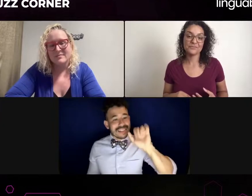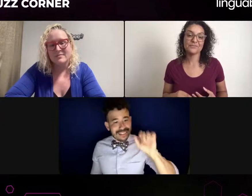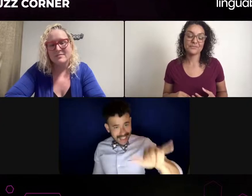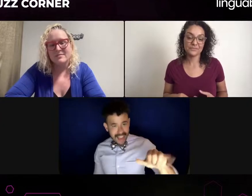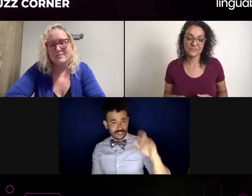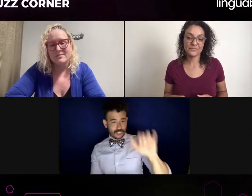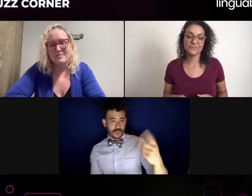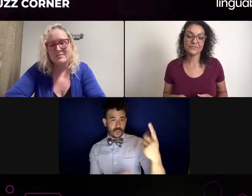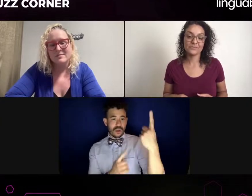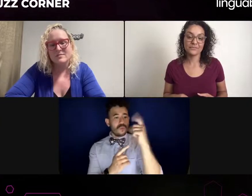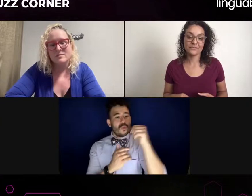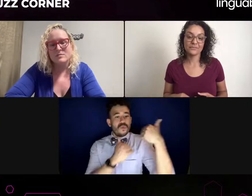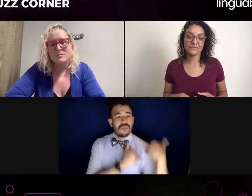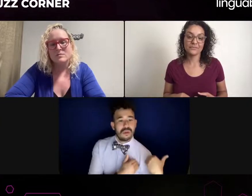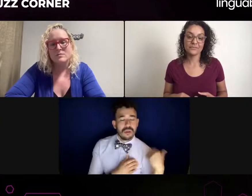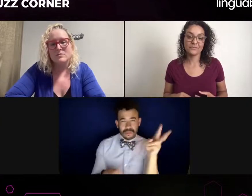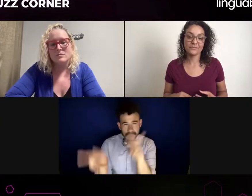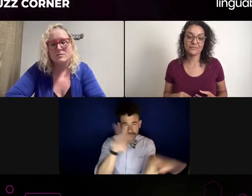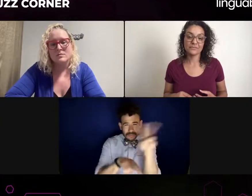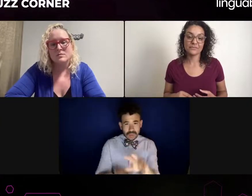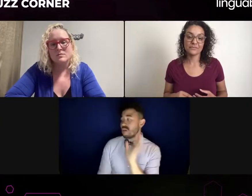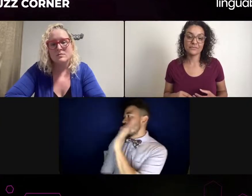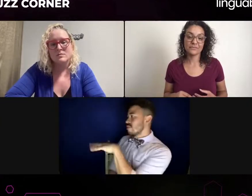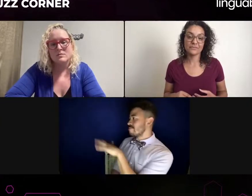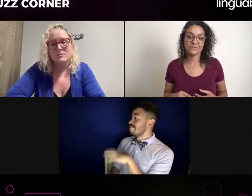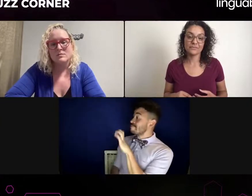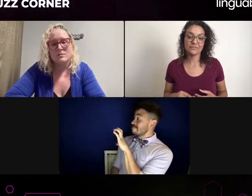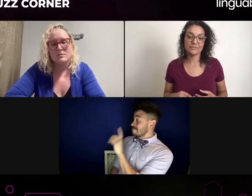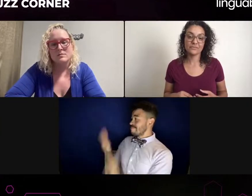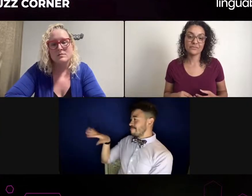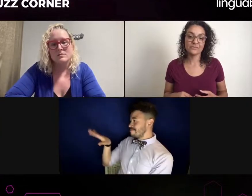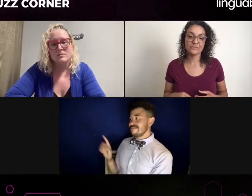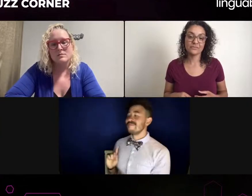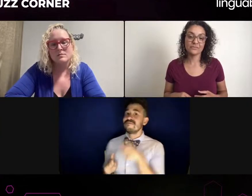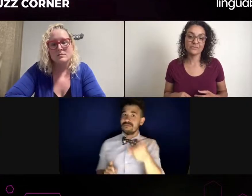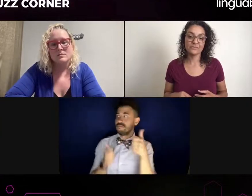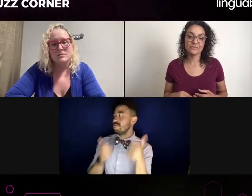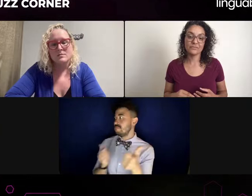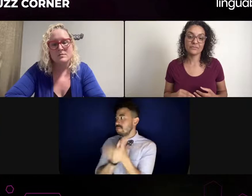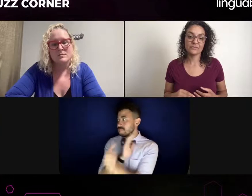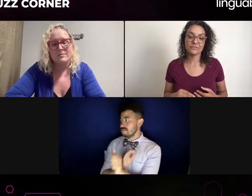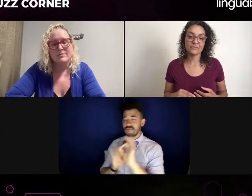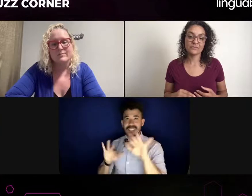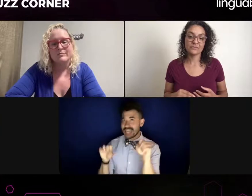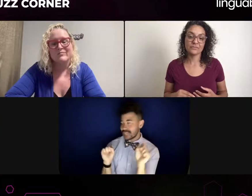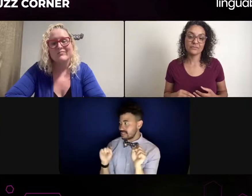interpreter for several deaf clients, would you recommend the interpreter to say, "I'm so sorry, I can't do it for all of you."